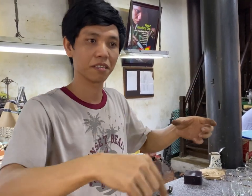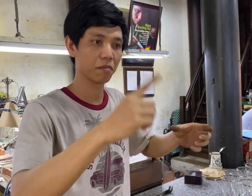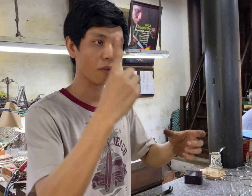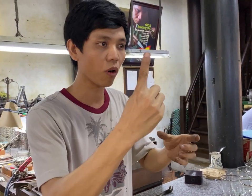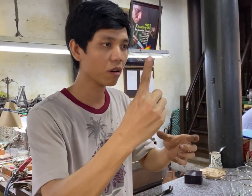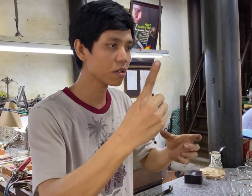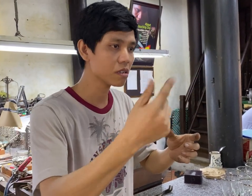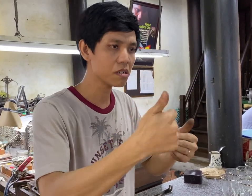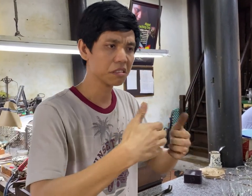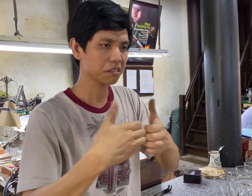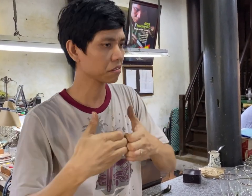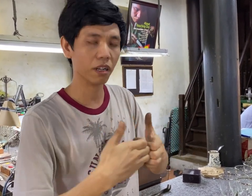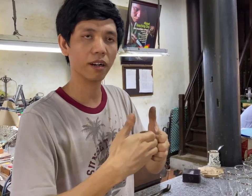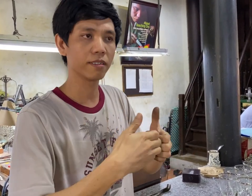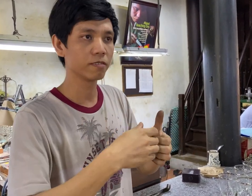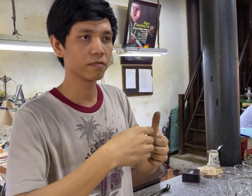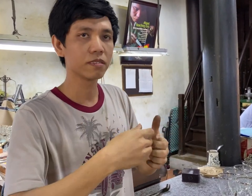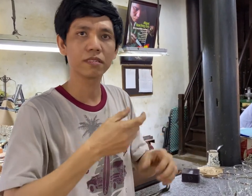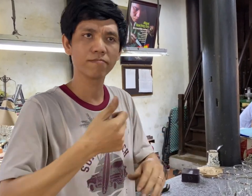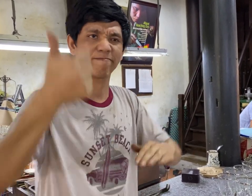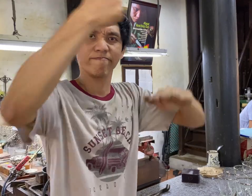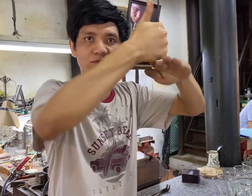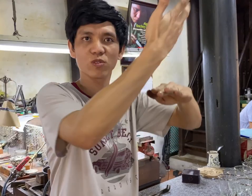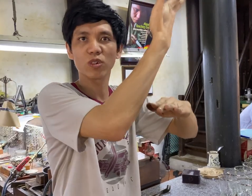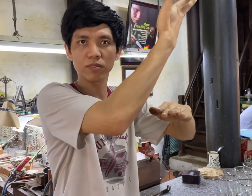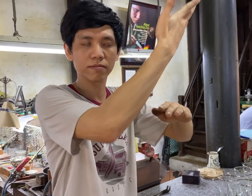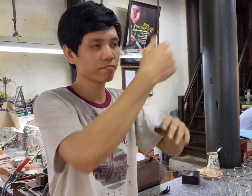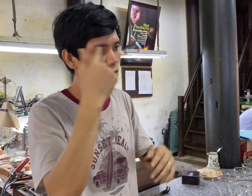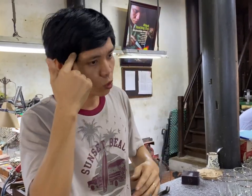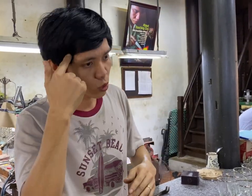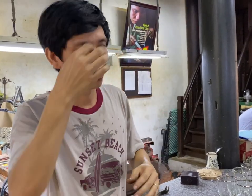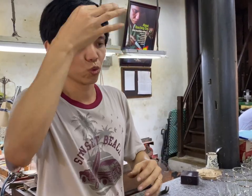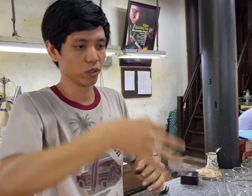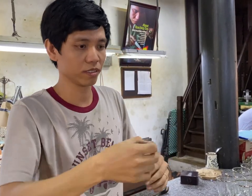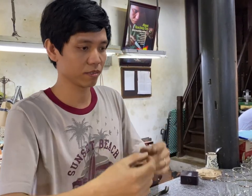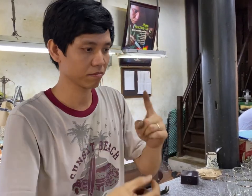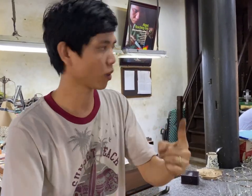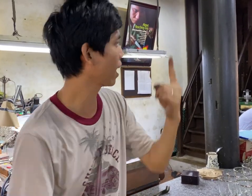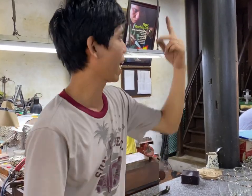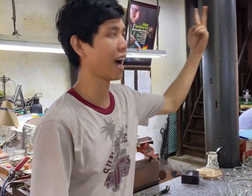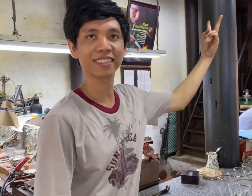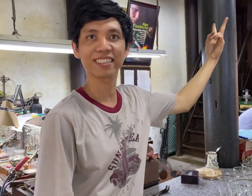It was so crowded here. The owner had decided to expand the second shop.